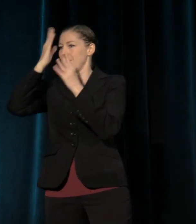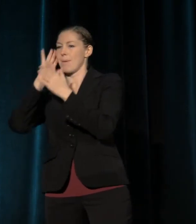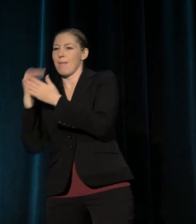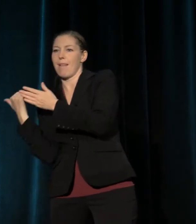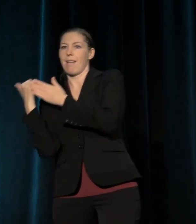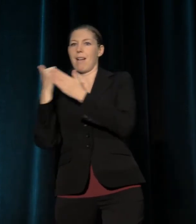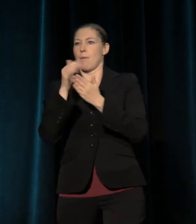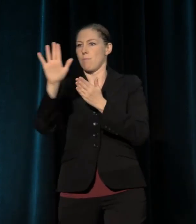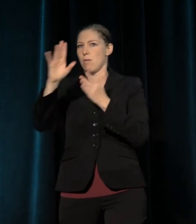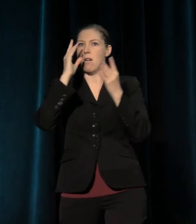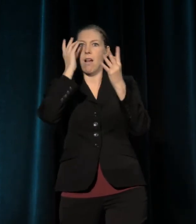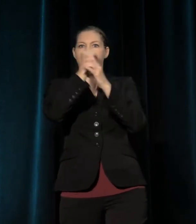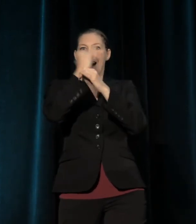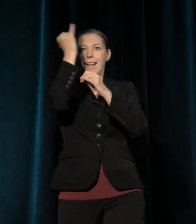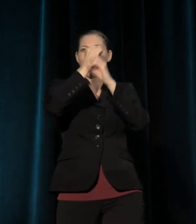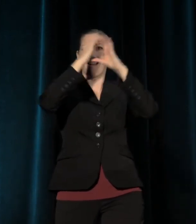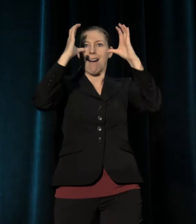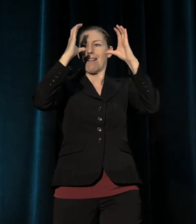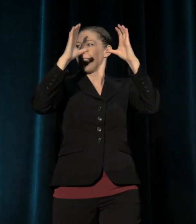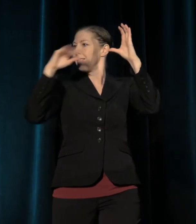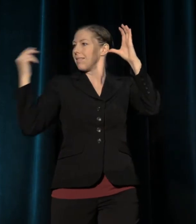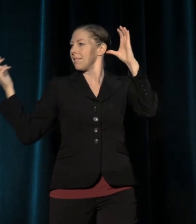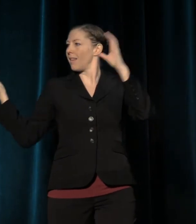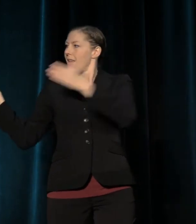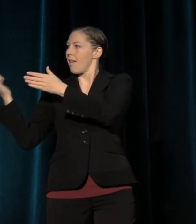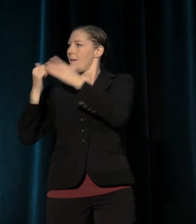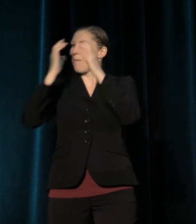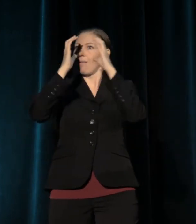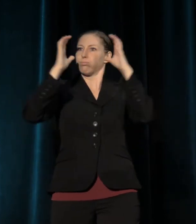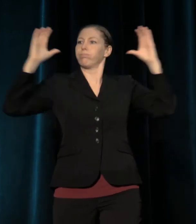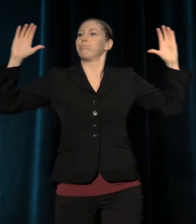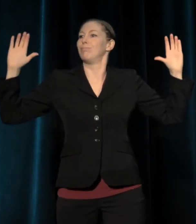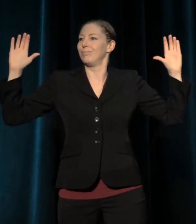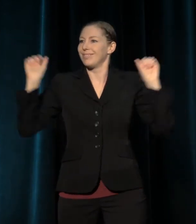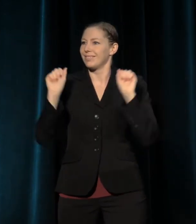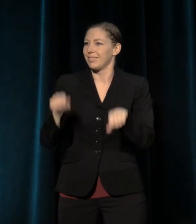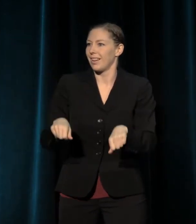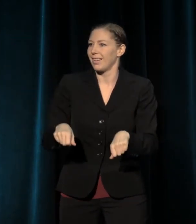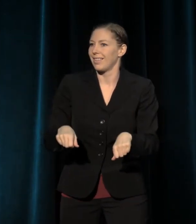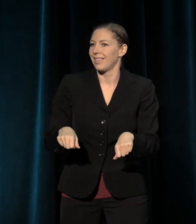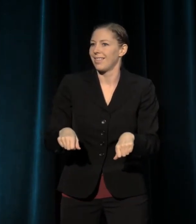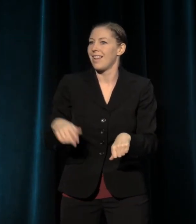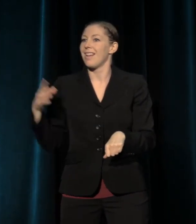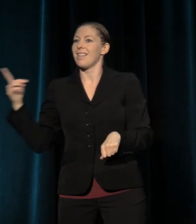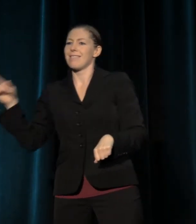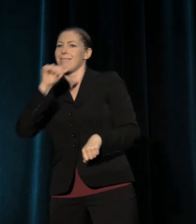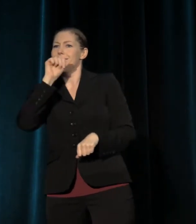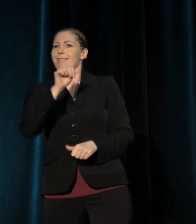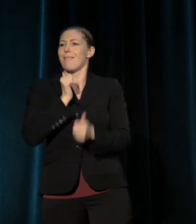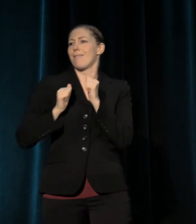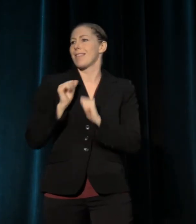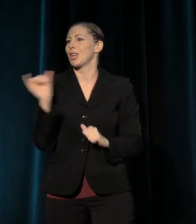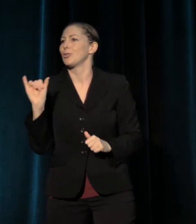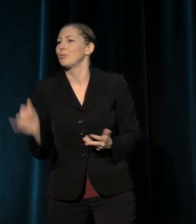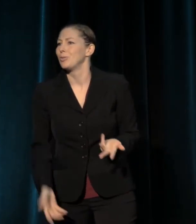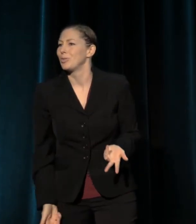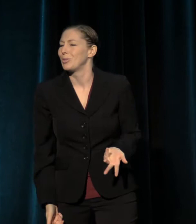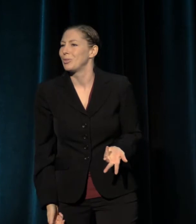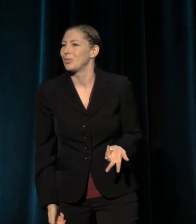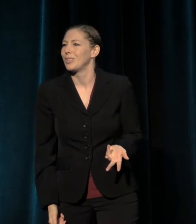and helps you achieve your vision. Think of them as fellow theater lovers who, while they're held accountable by a board of directors